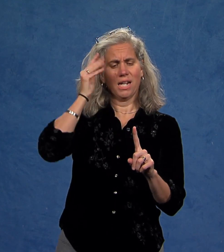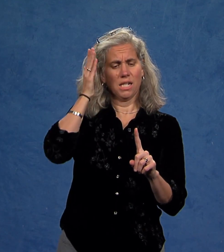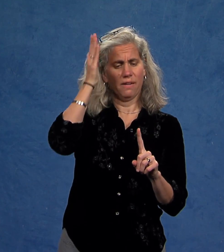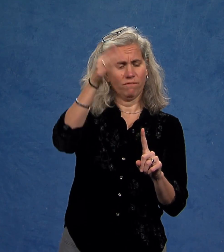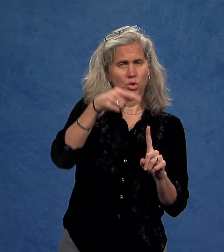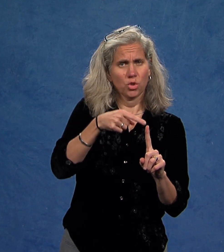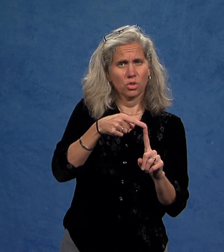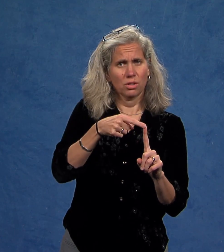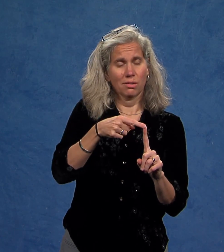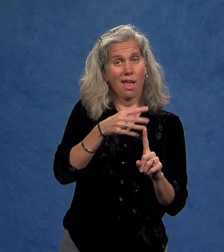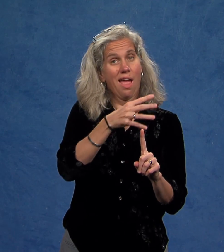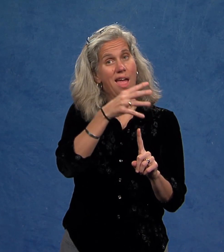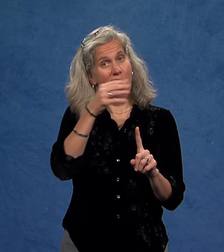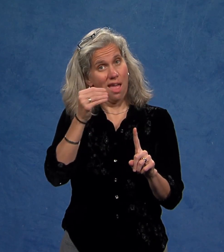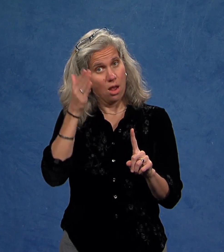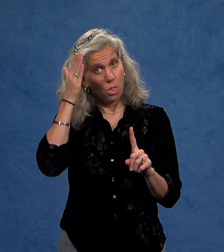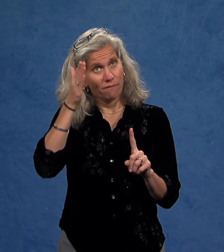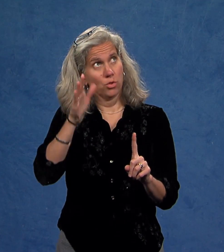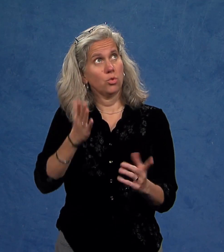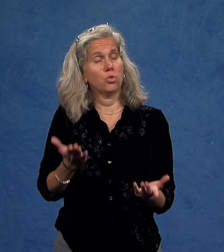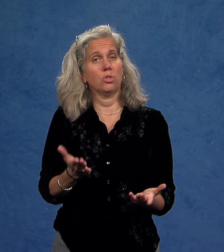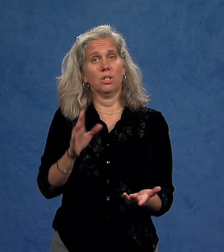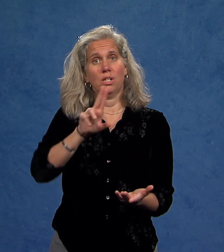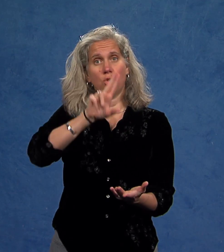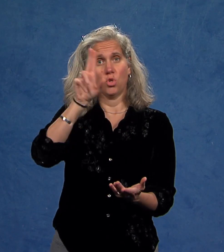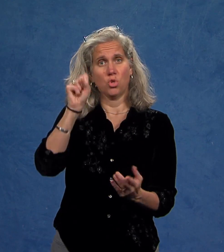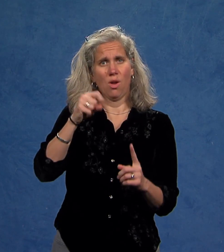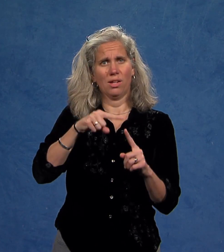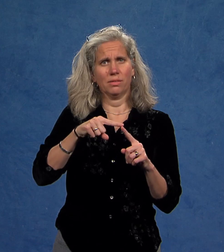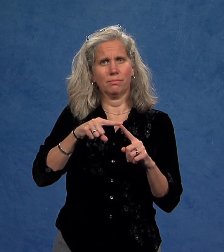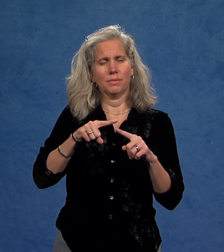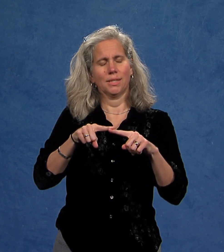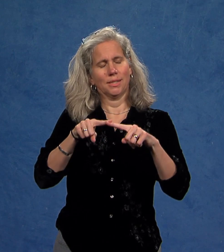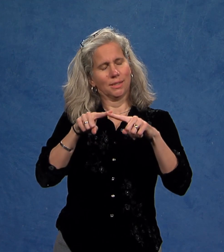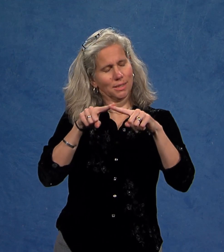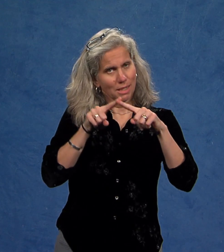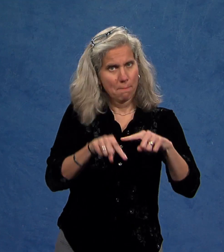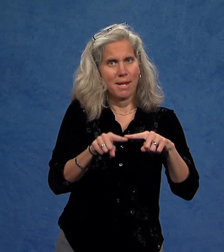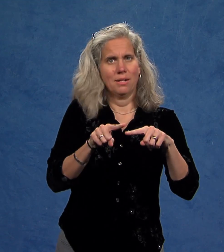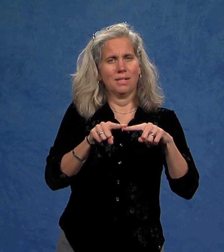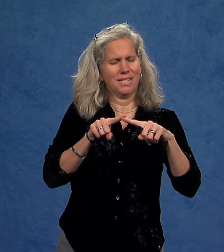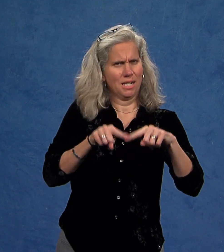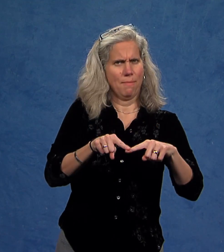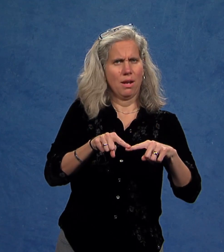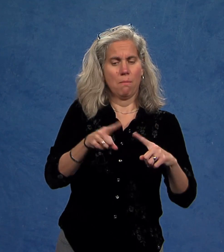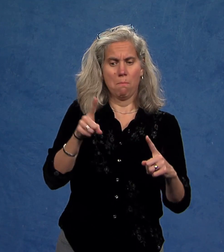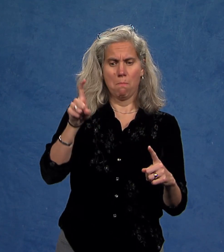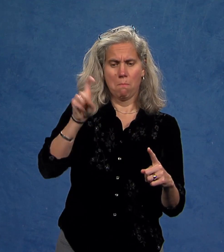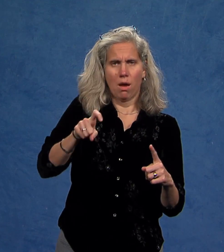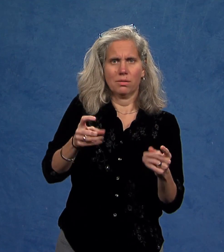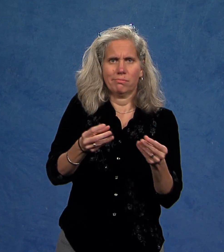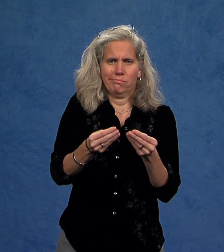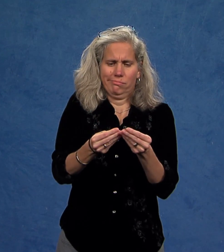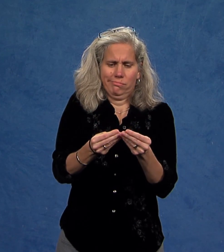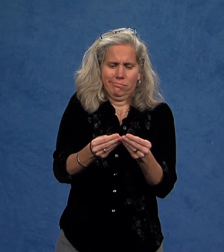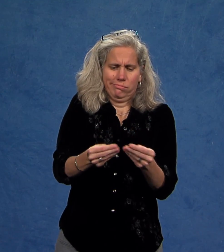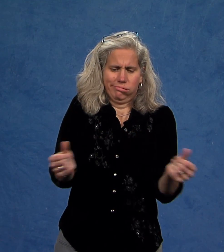Gallaudet's future and the future of the United States depends on the dismantling